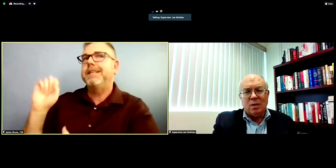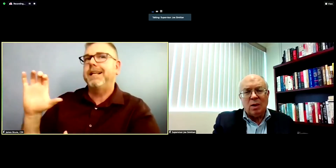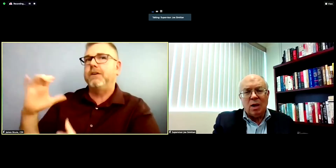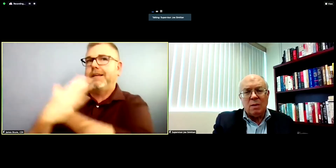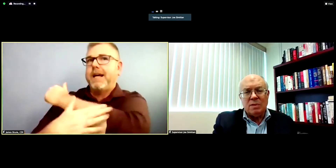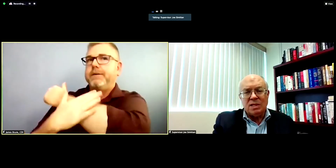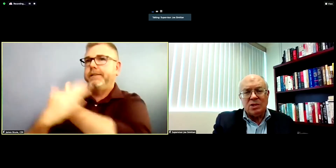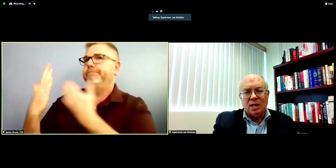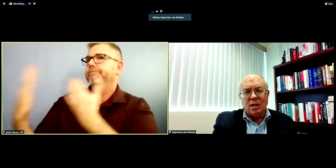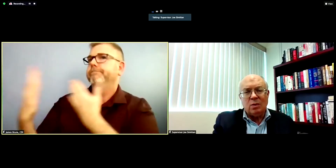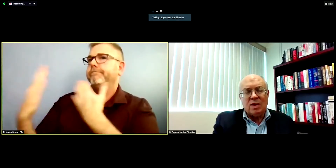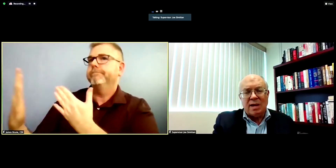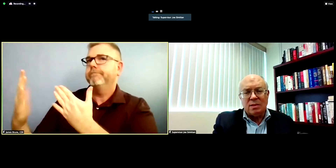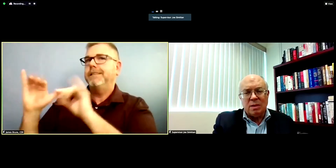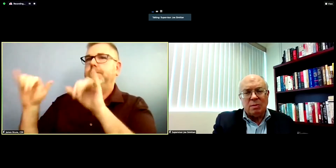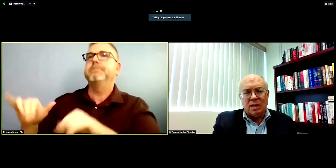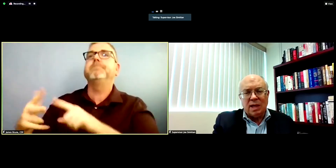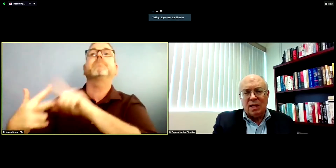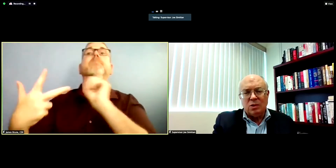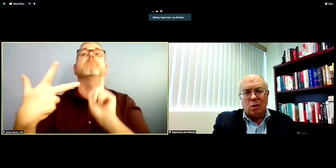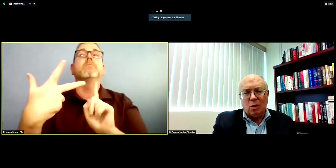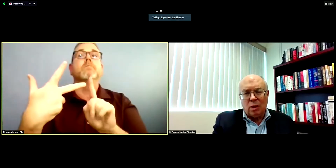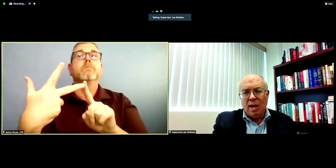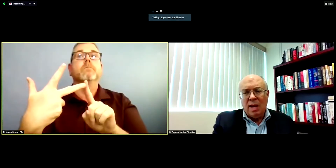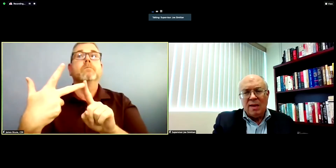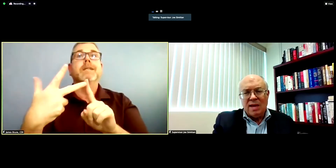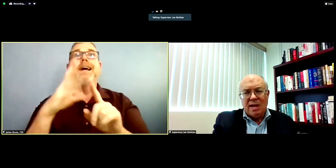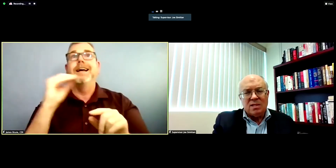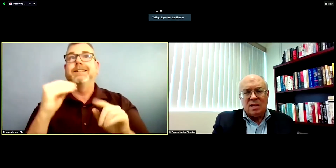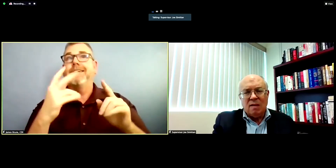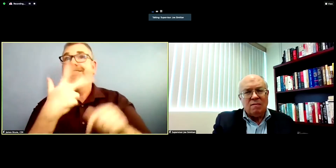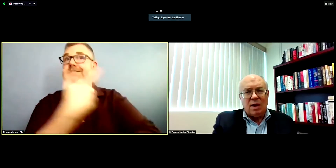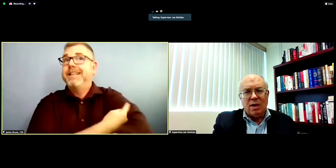we are in a position to get to a thousand people a day in short order. That is very